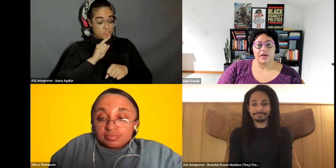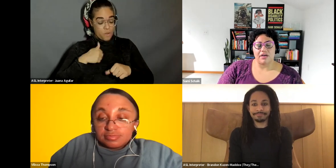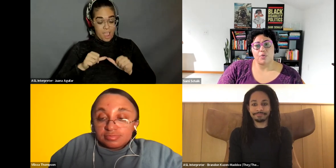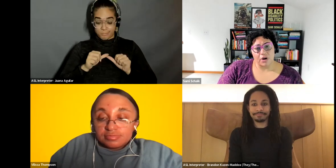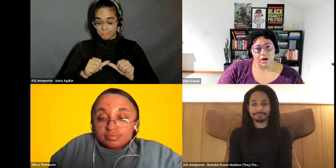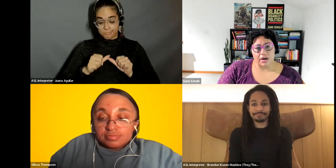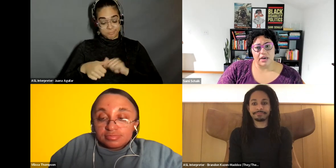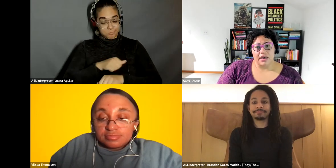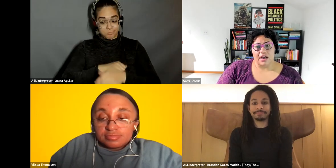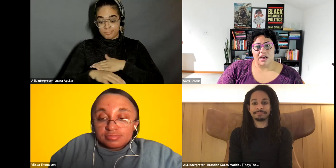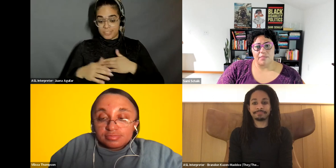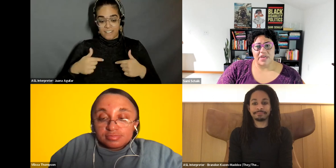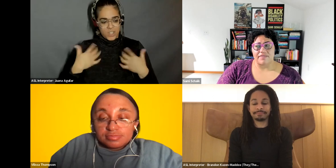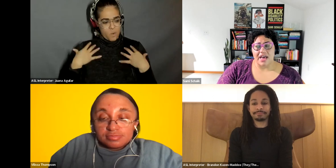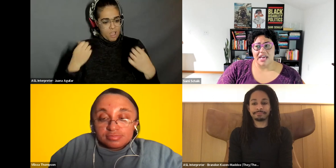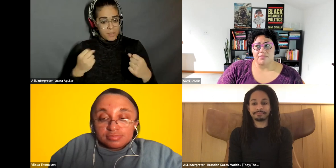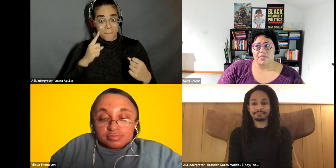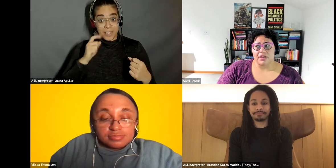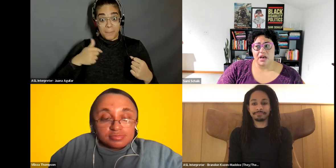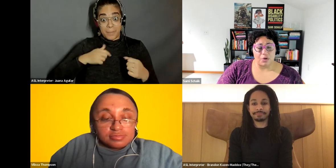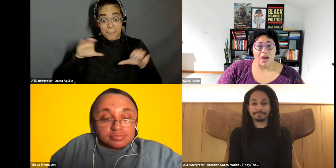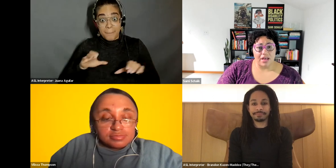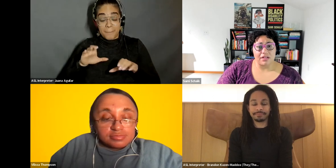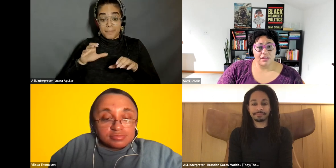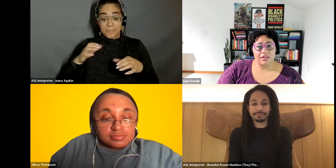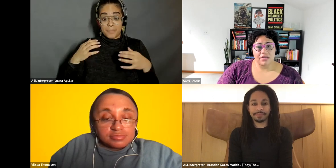Sami Schalk: of the work; that if I am unwell.